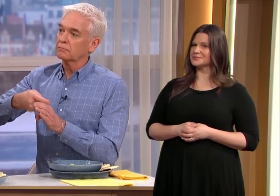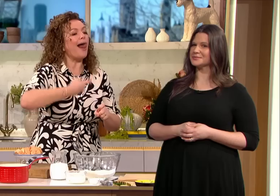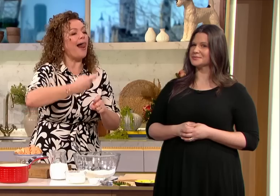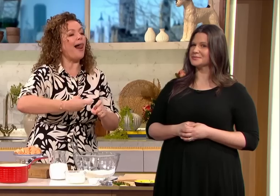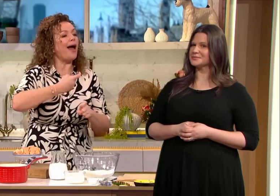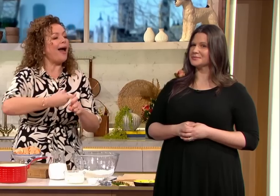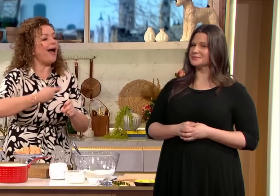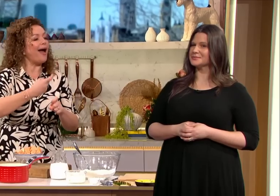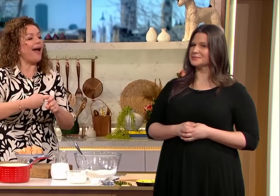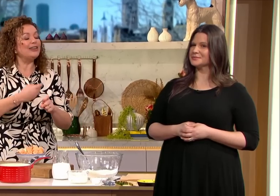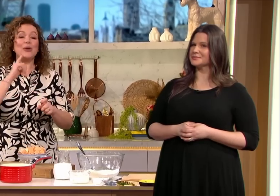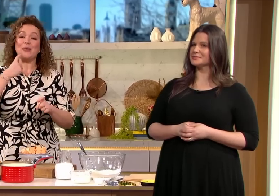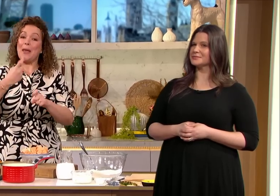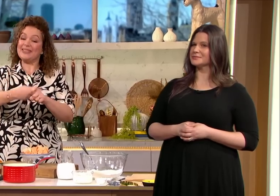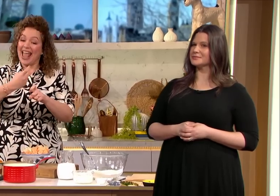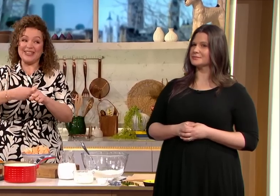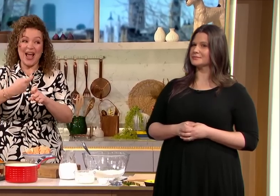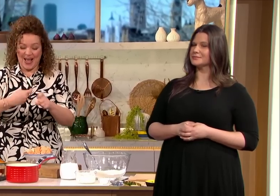and so you're peeling the potato you're holding it and peeling with